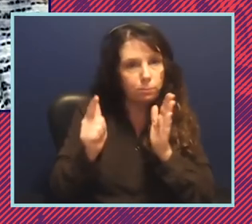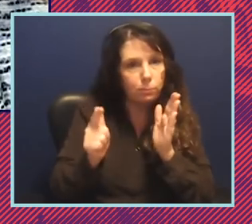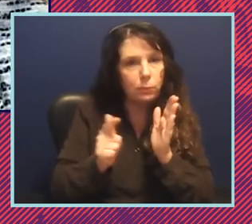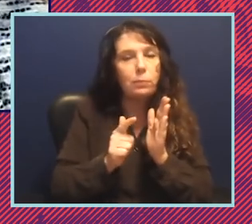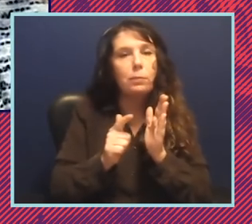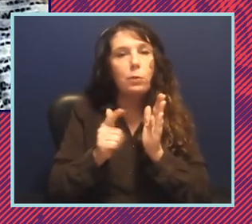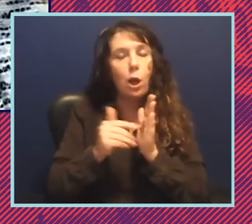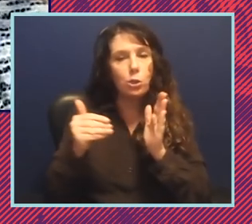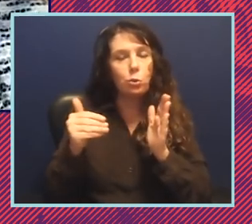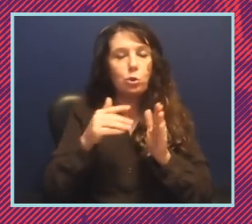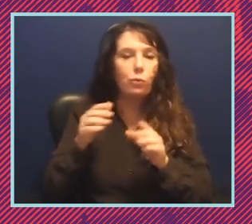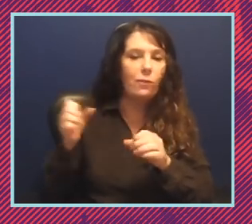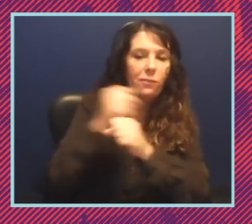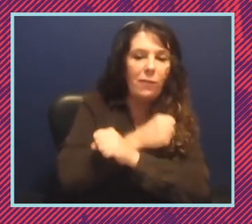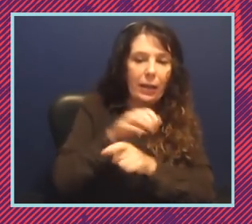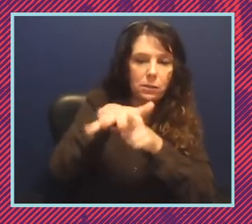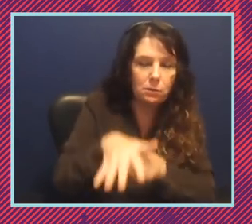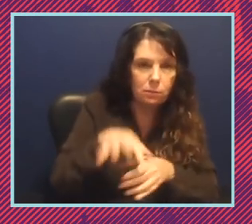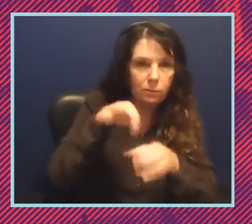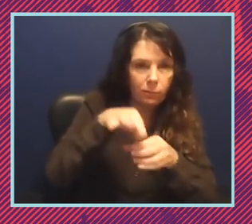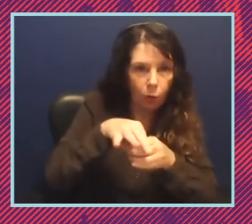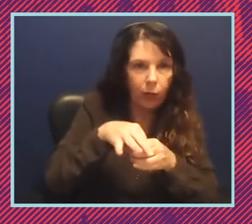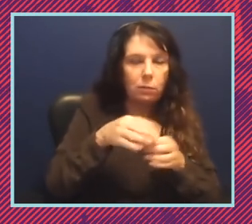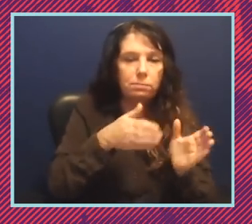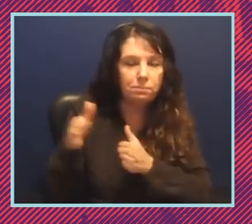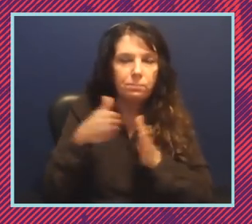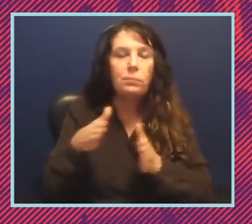voter tactics so we're going to build the policy work with ronnie we're going to build the